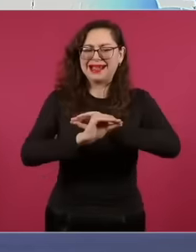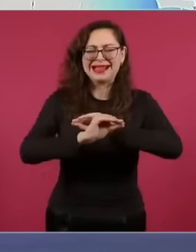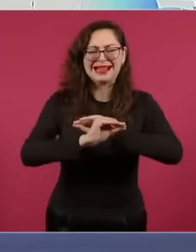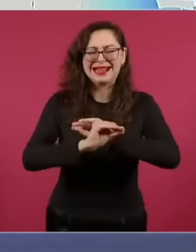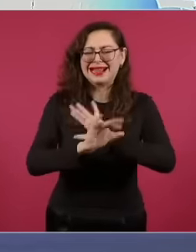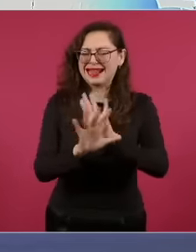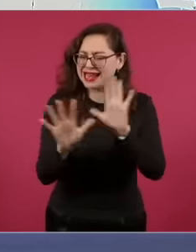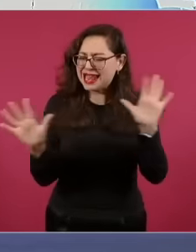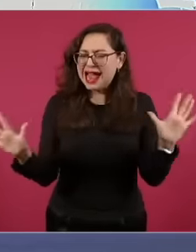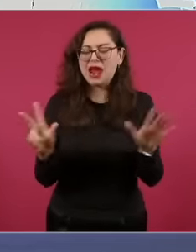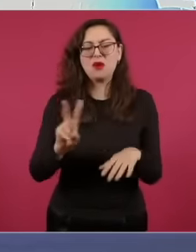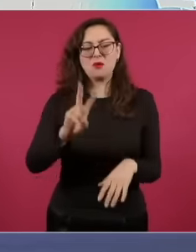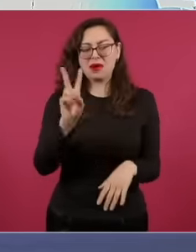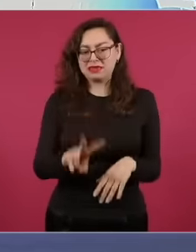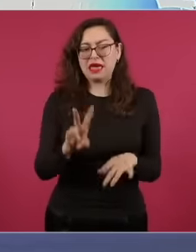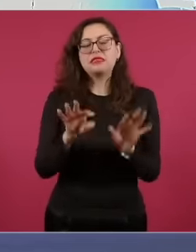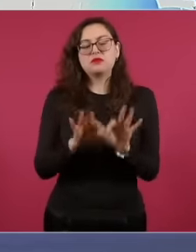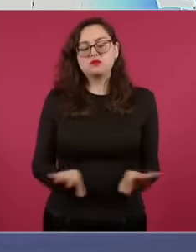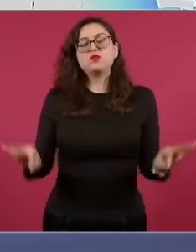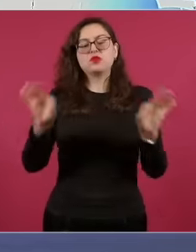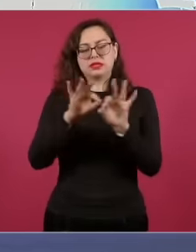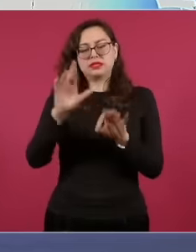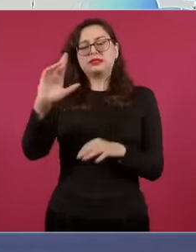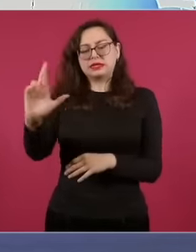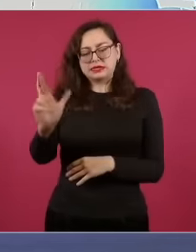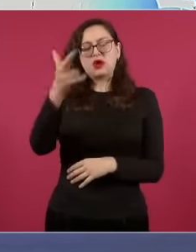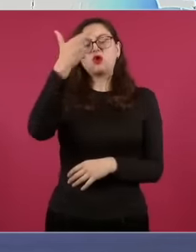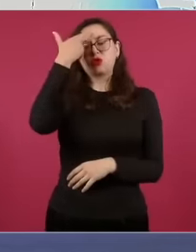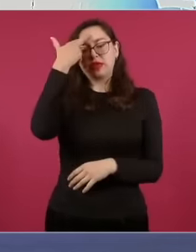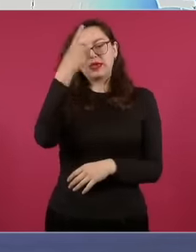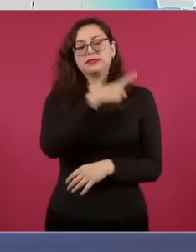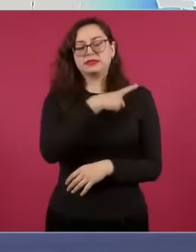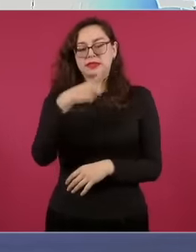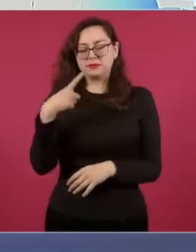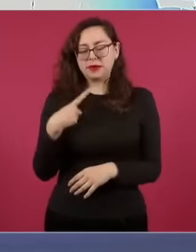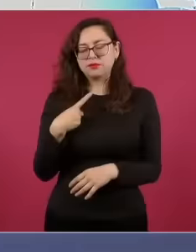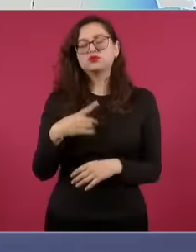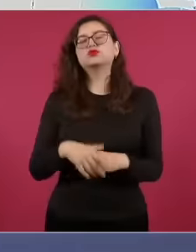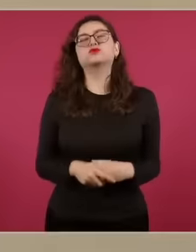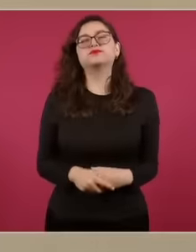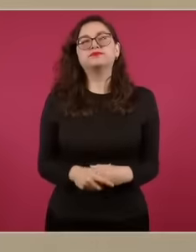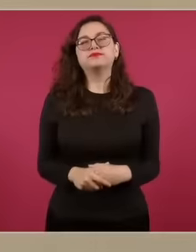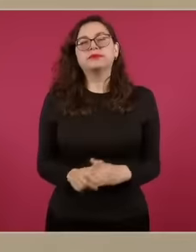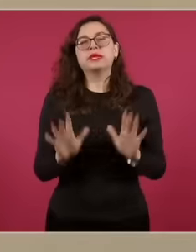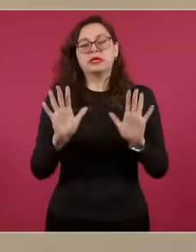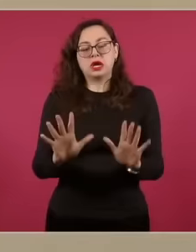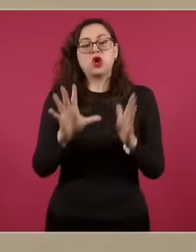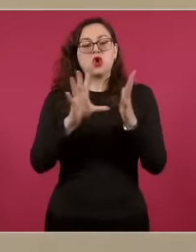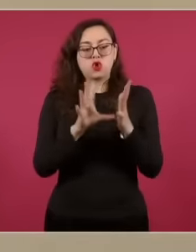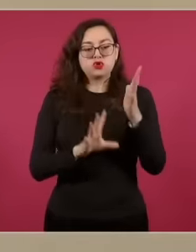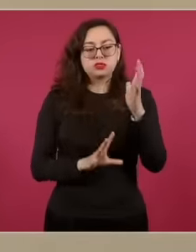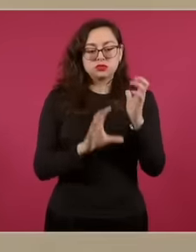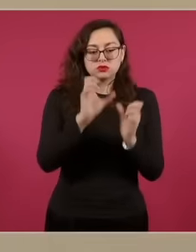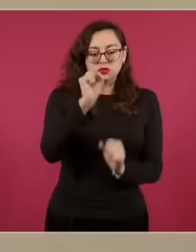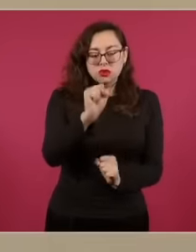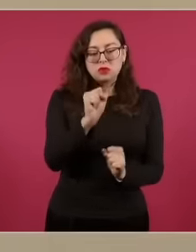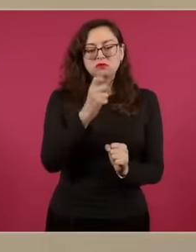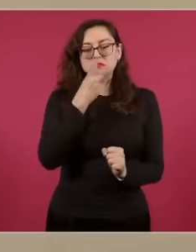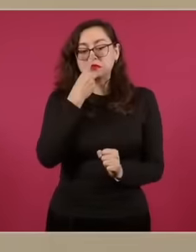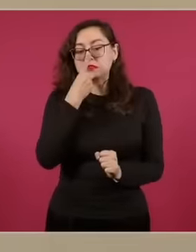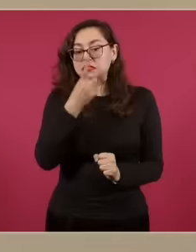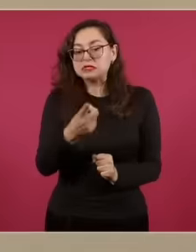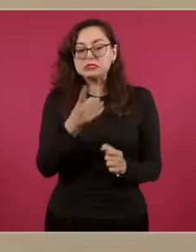important to know that the Constitution has very clear steps on how multi-member deputies should be distributed